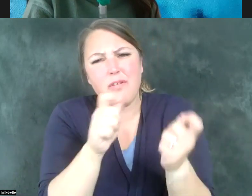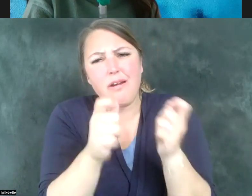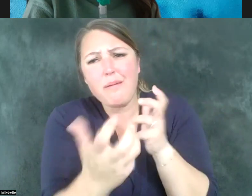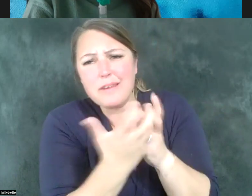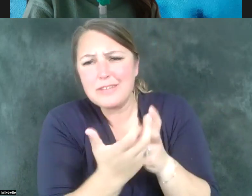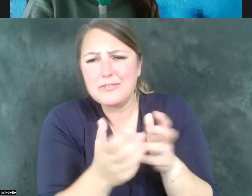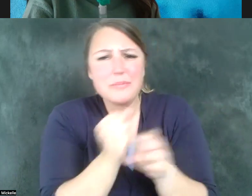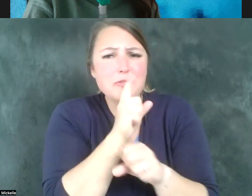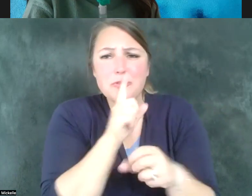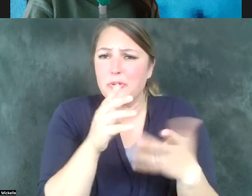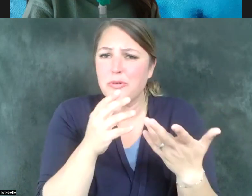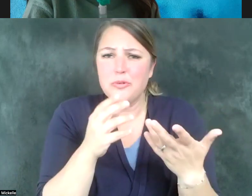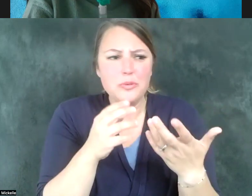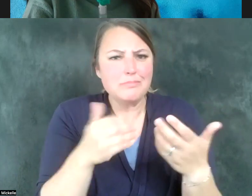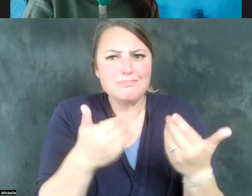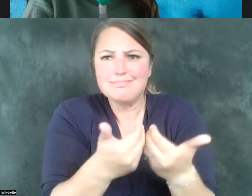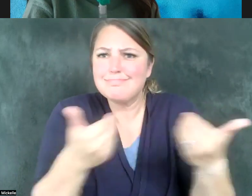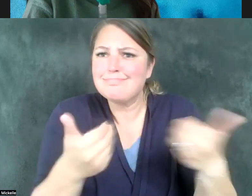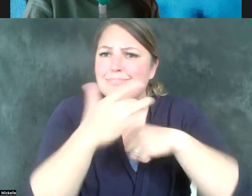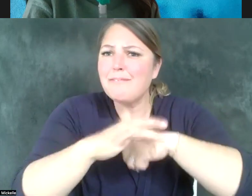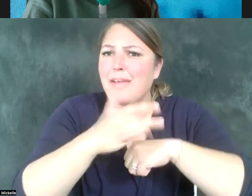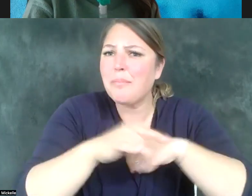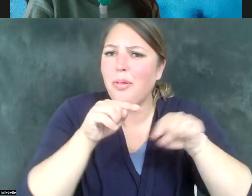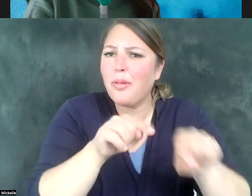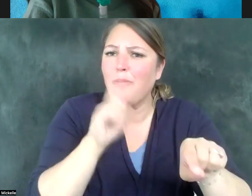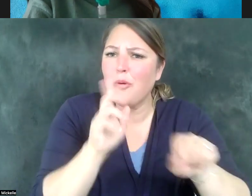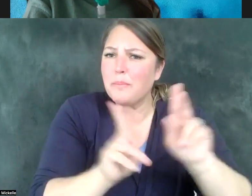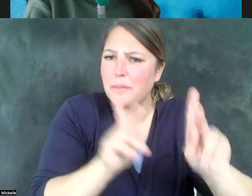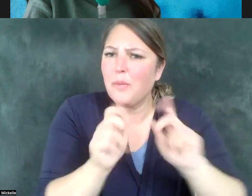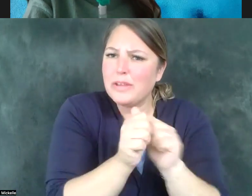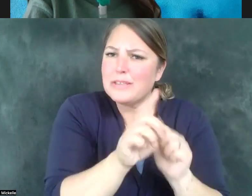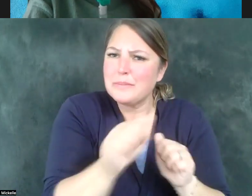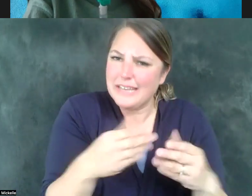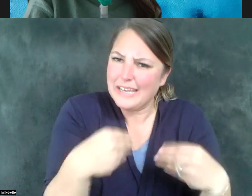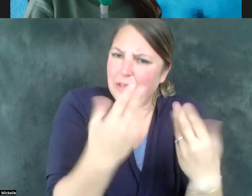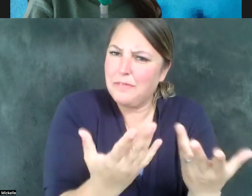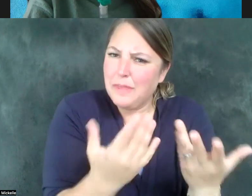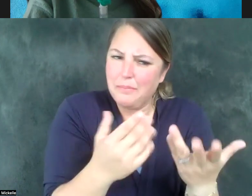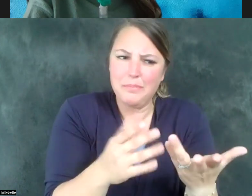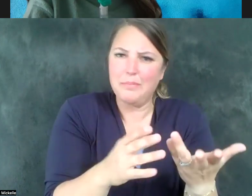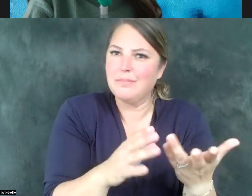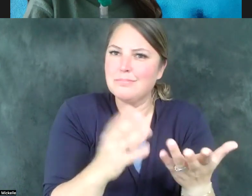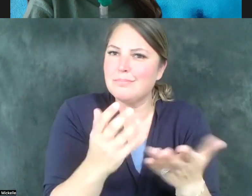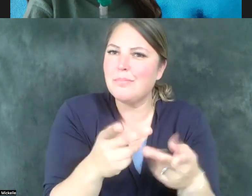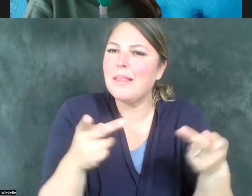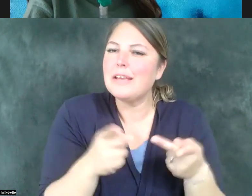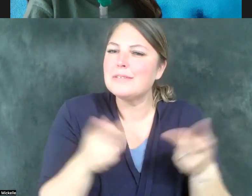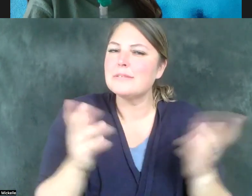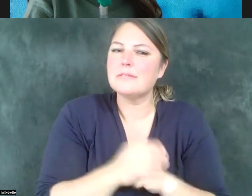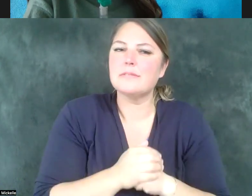individuals who have disabilities, that we are able to say to them, the companies